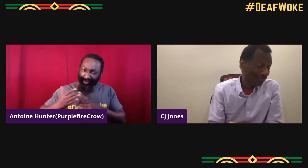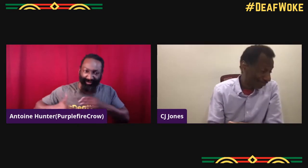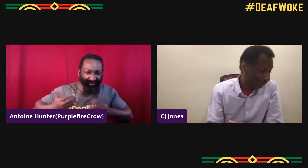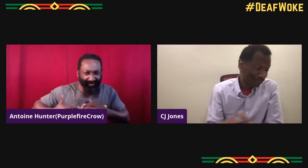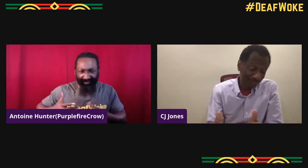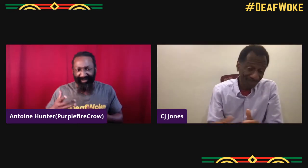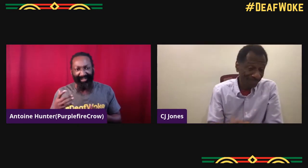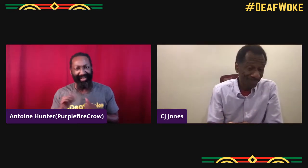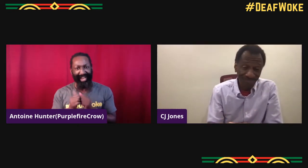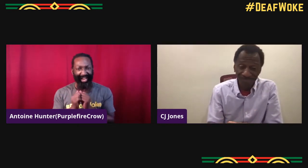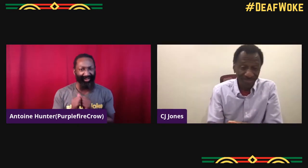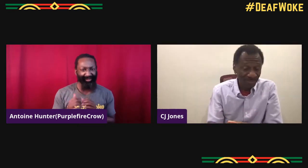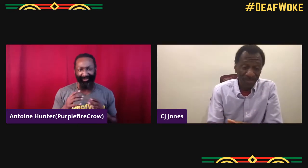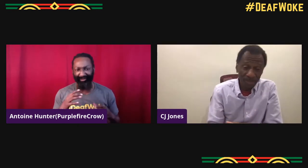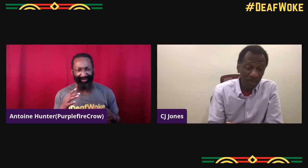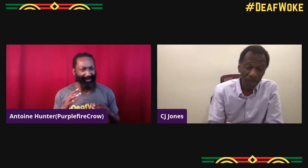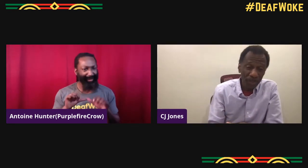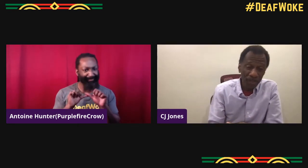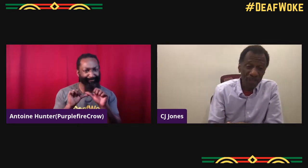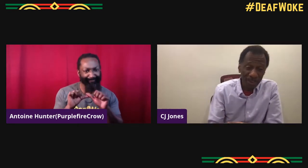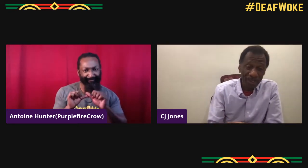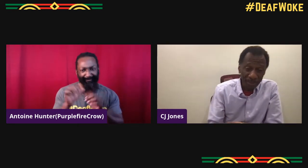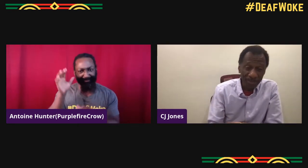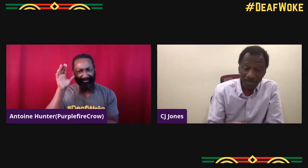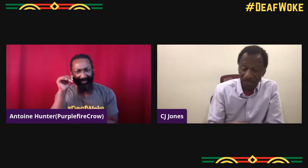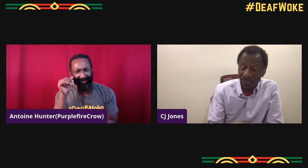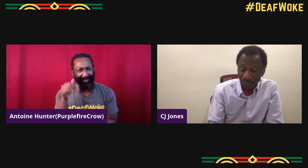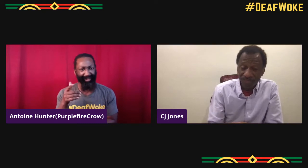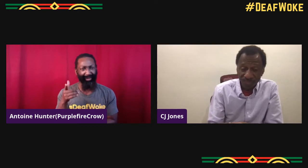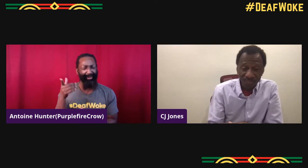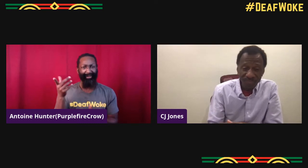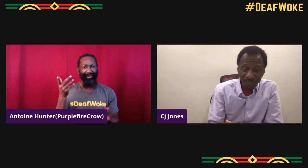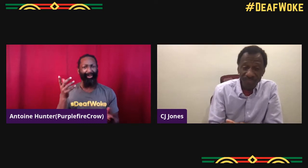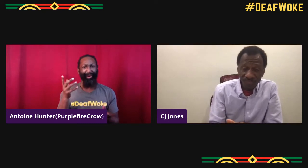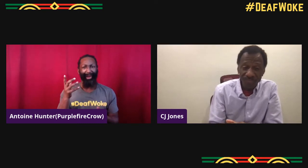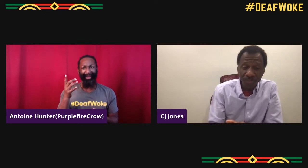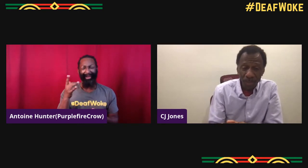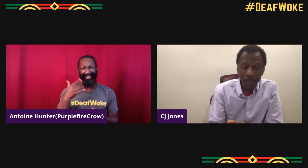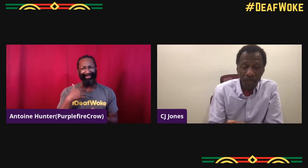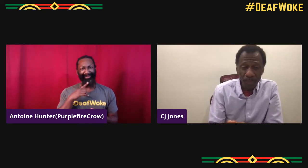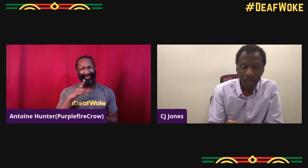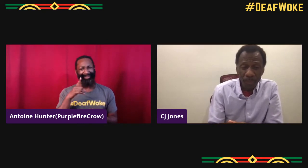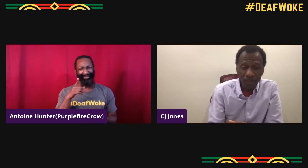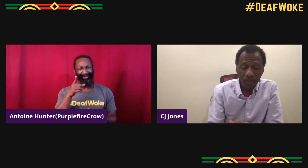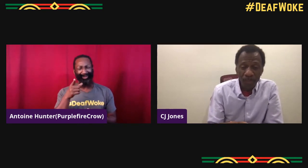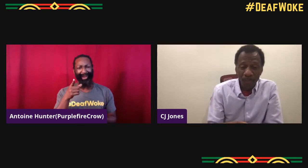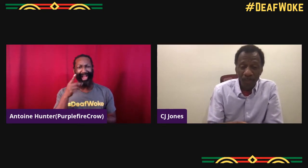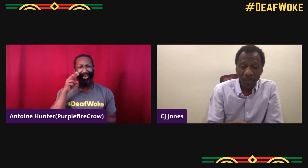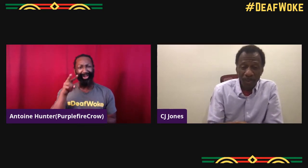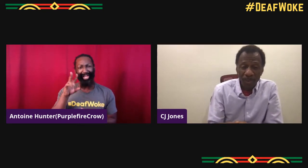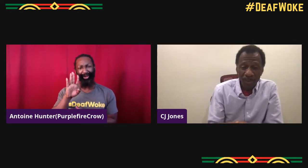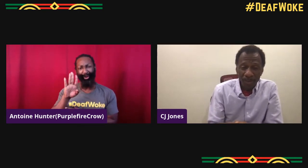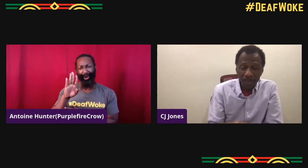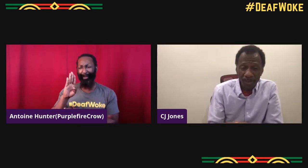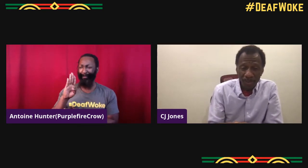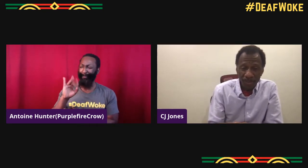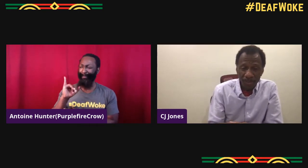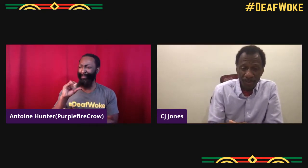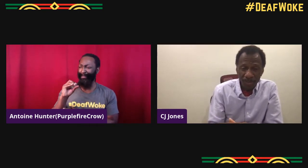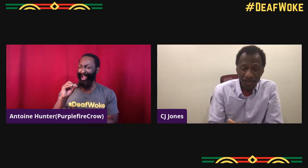Oh, obviously your parents knew how to hustle. Absolutely being those street warriors. I mean, you have to just get in the grind.